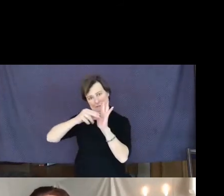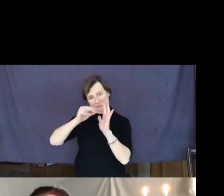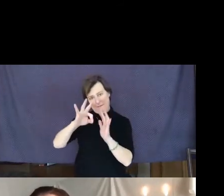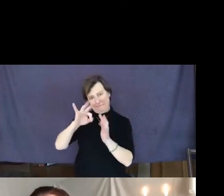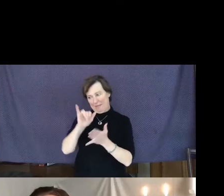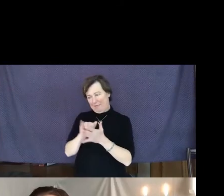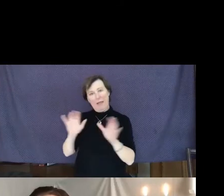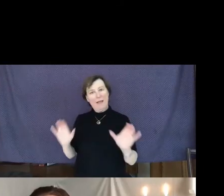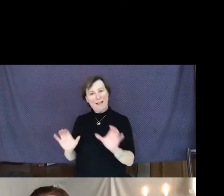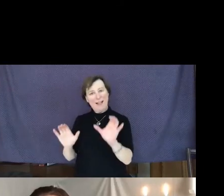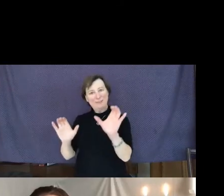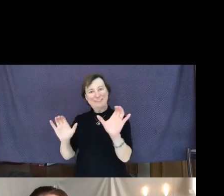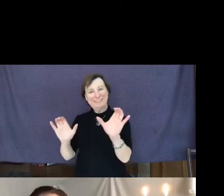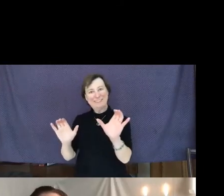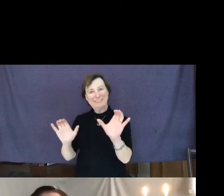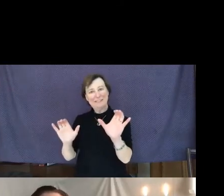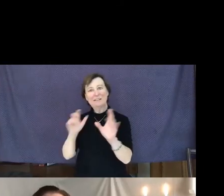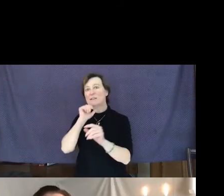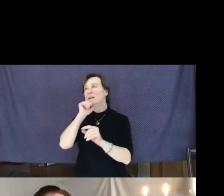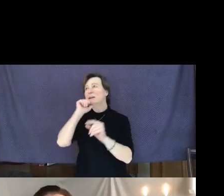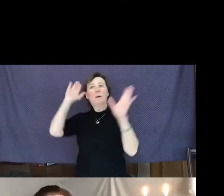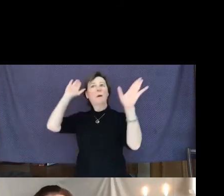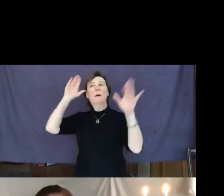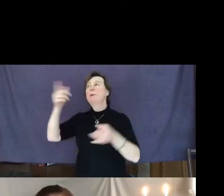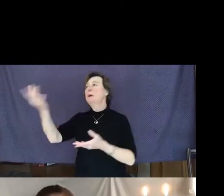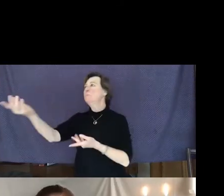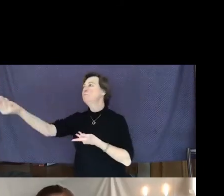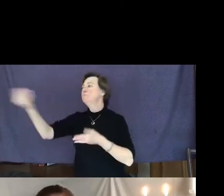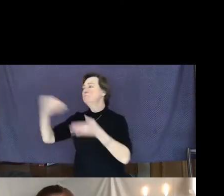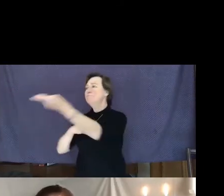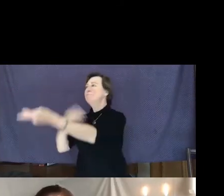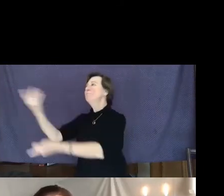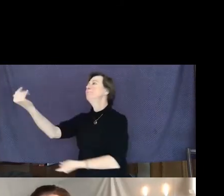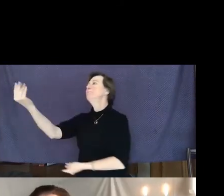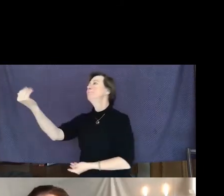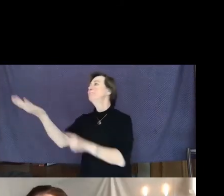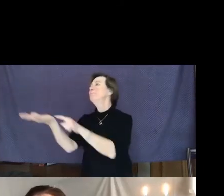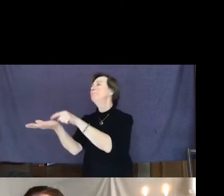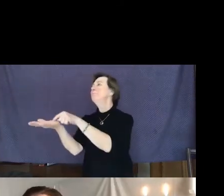and not expecting some reward for that action.